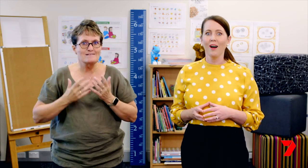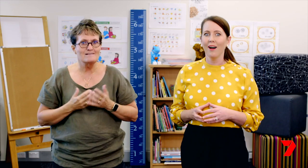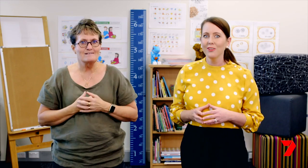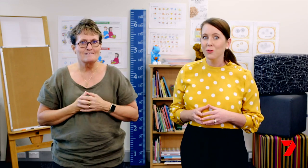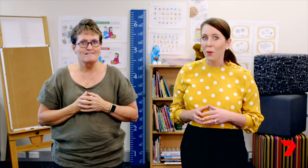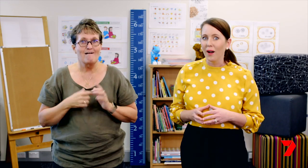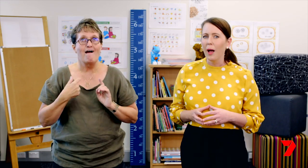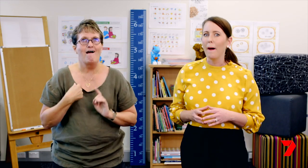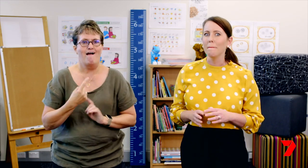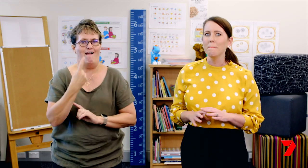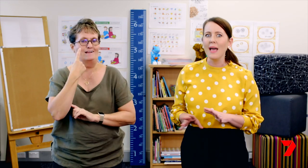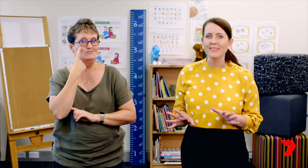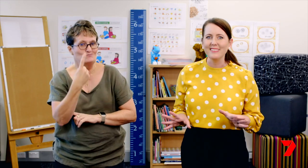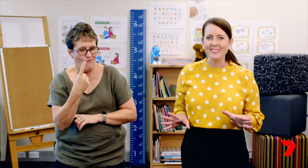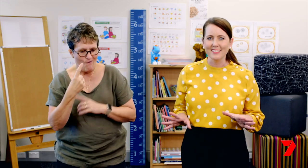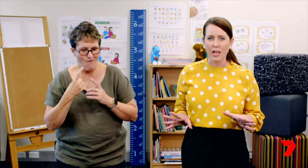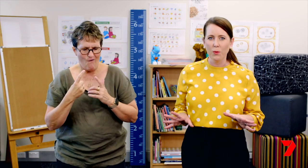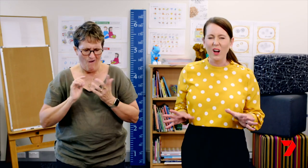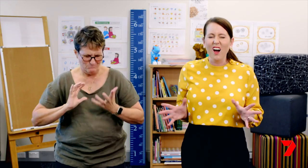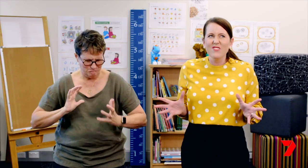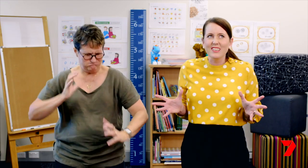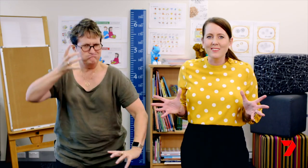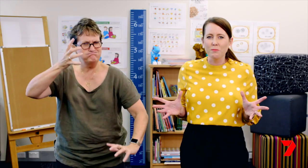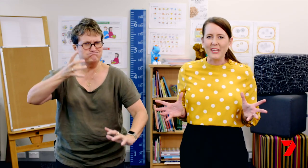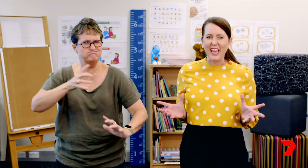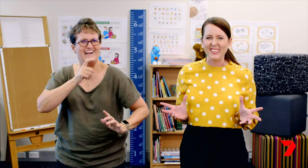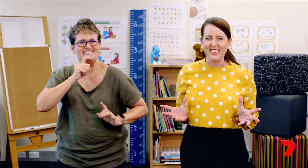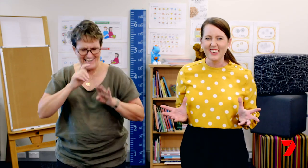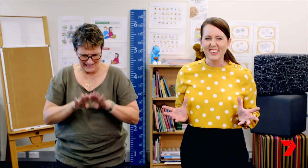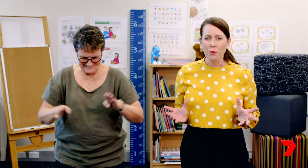I saw a messy dinner table covered in spaghetti,